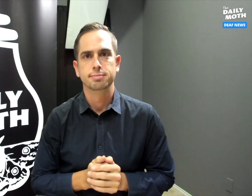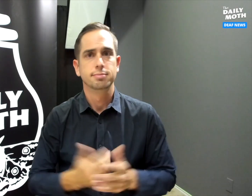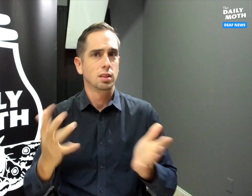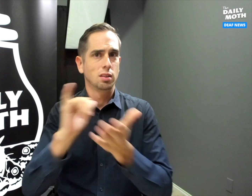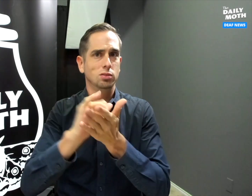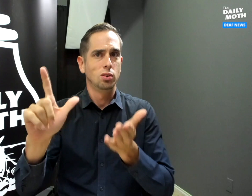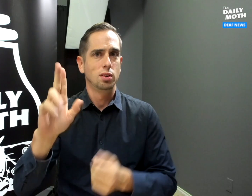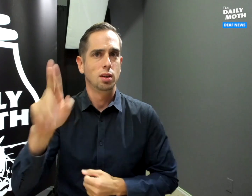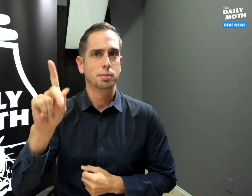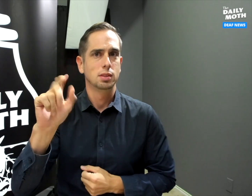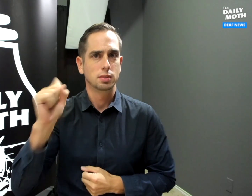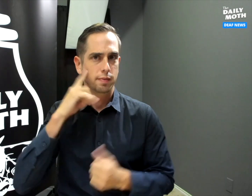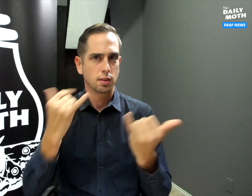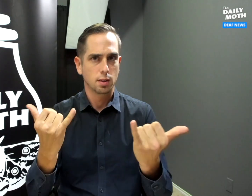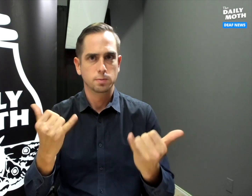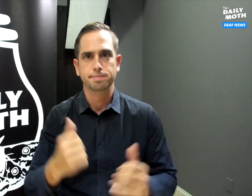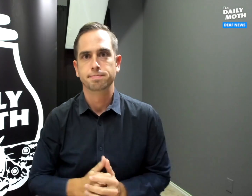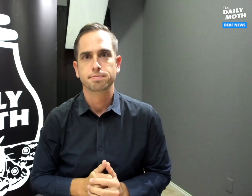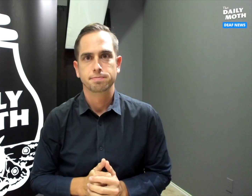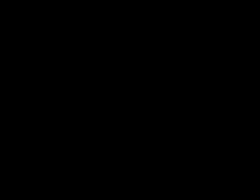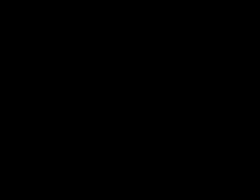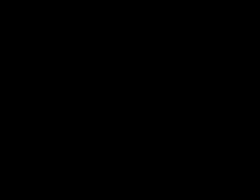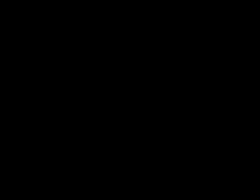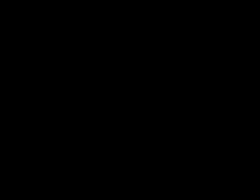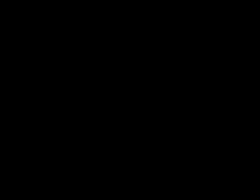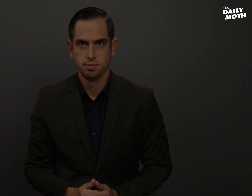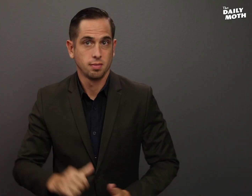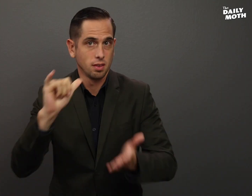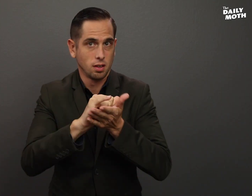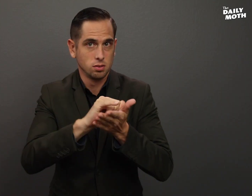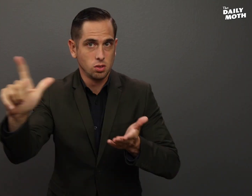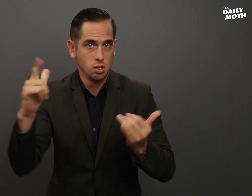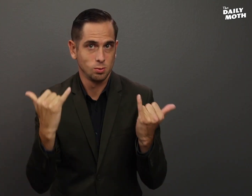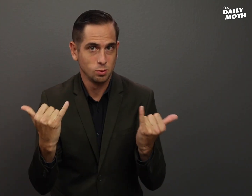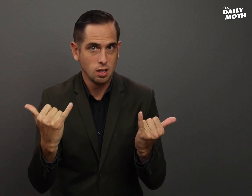That’s all for now. That is all for today.